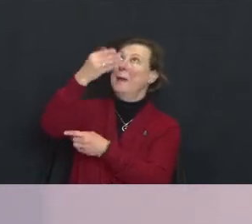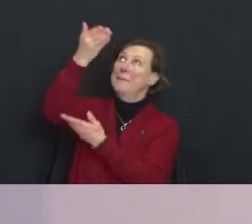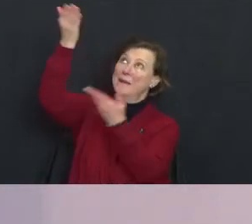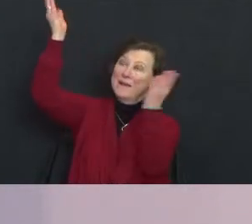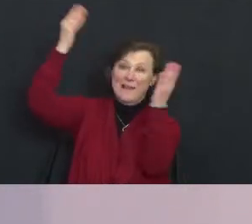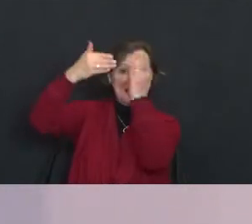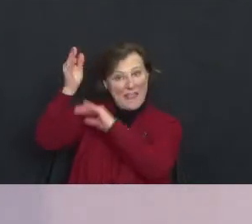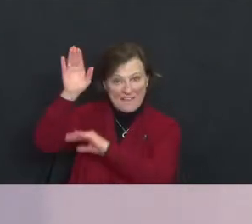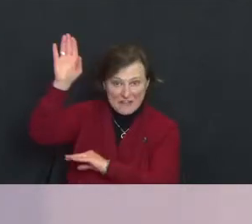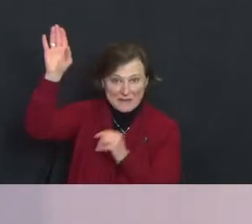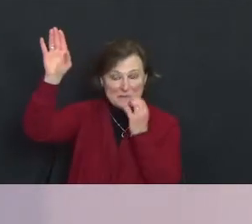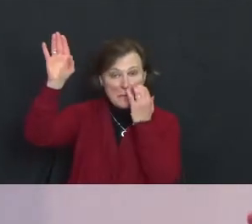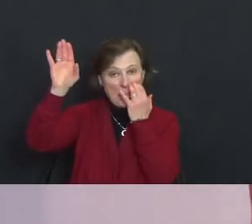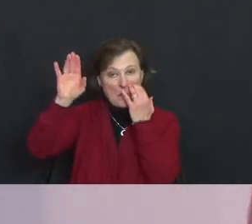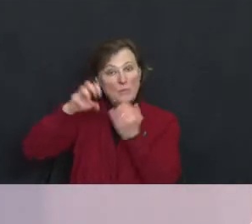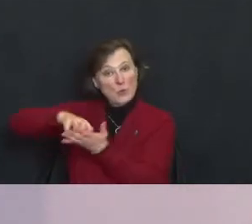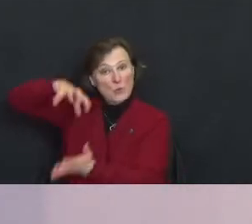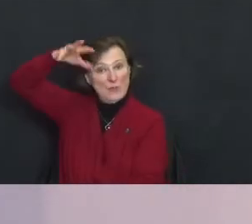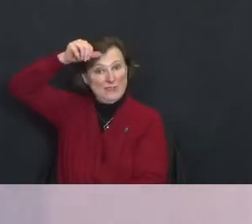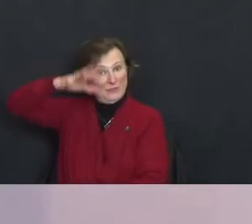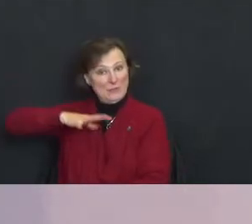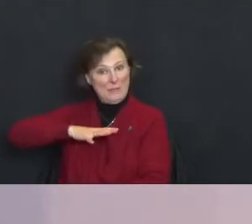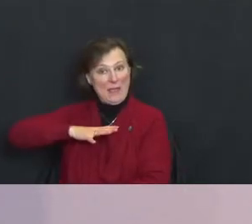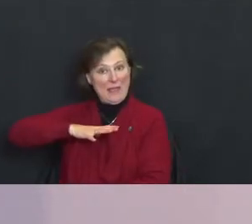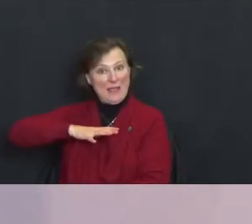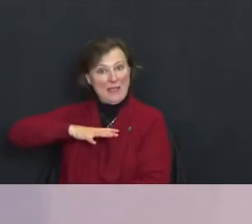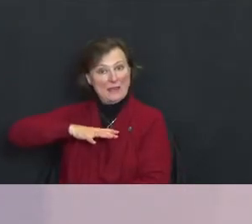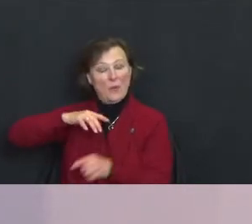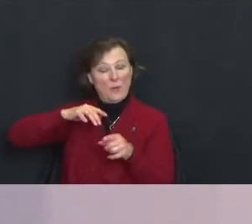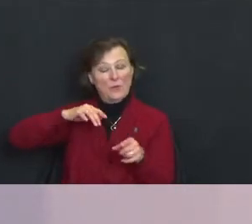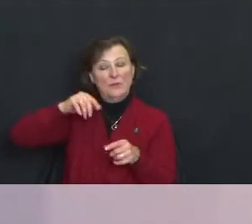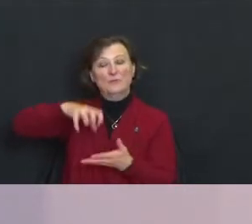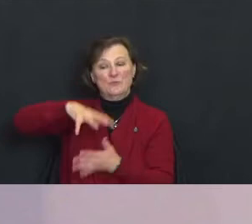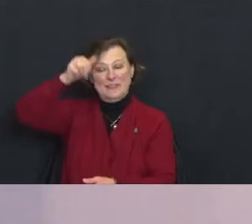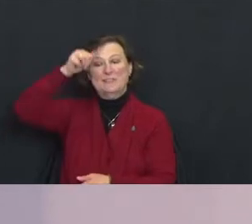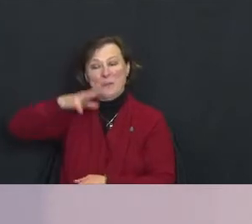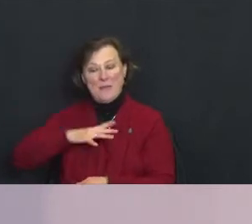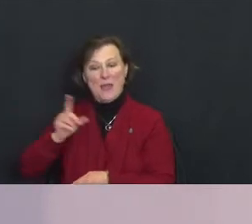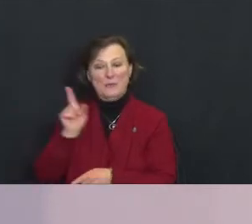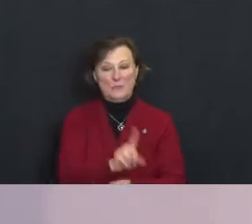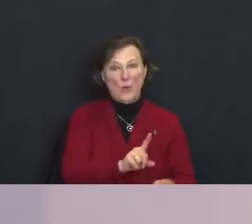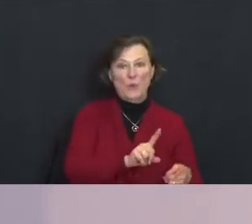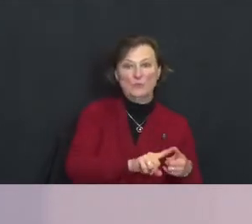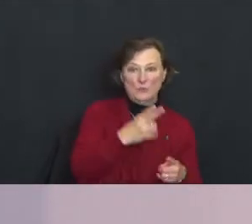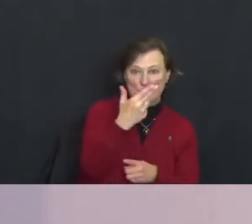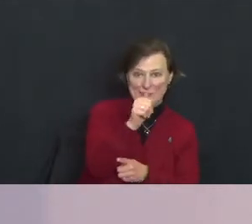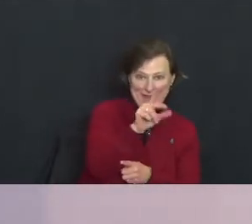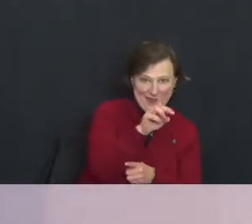The rich man dies and he goes to Hades where he begs, as Lazarus once begged, for a drop